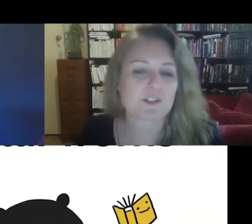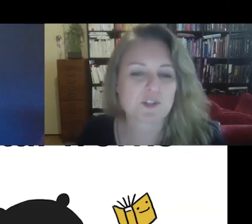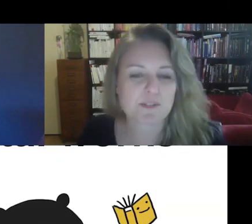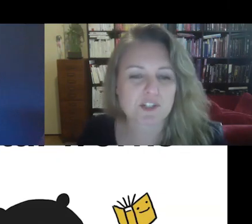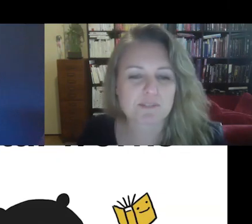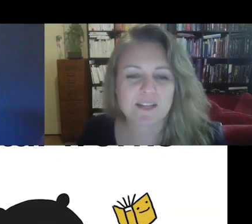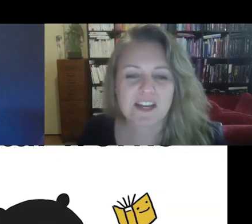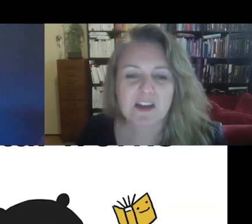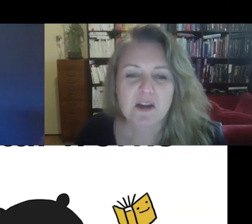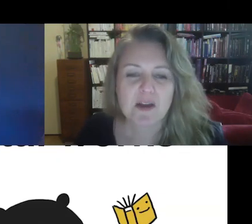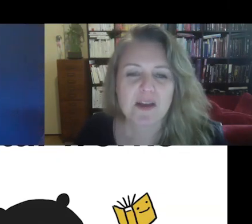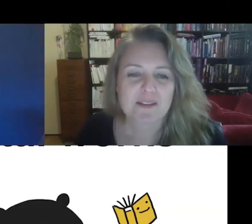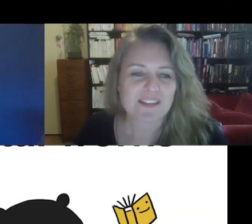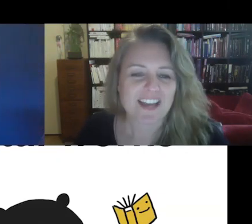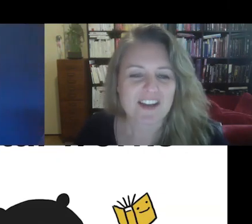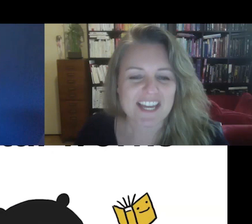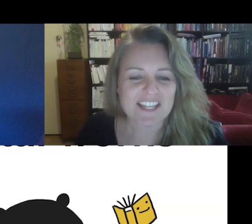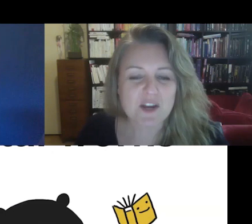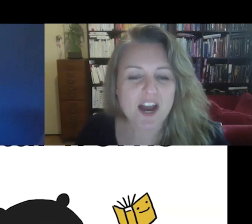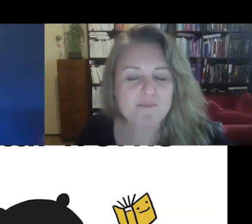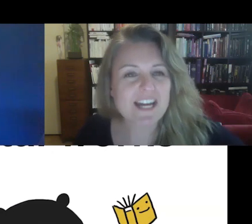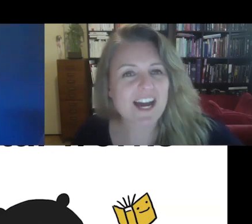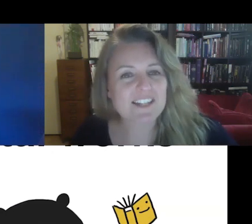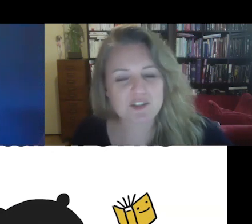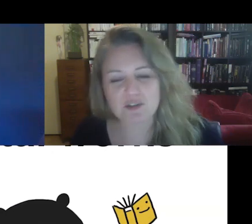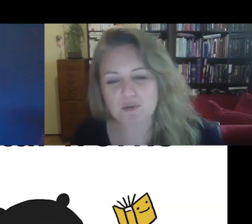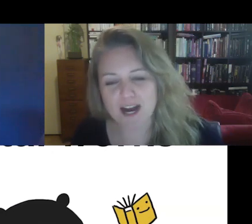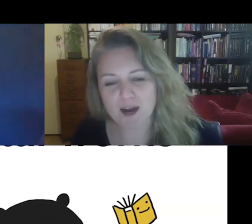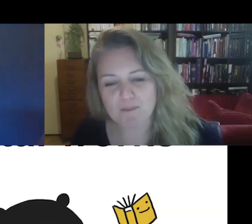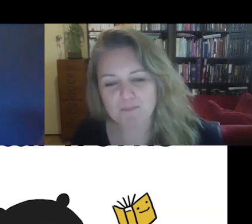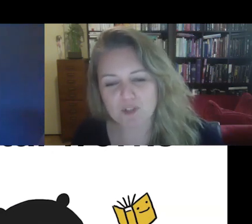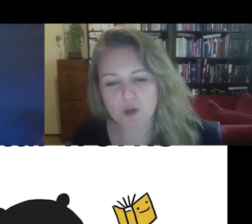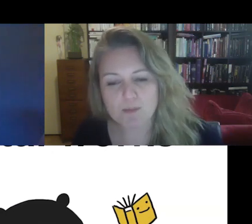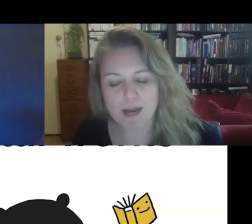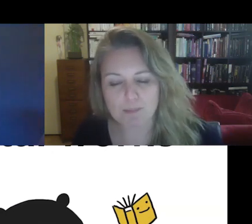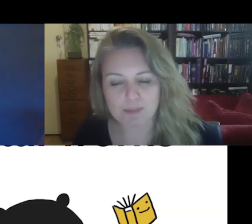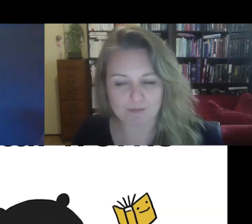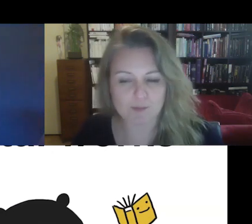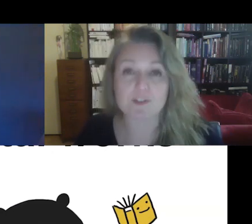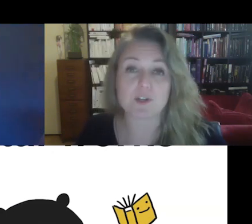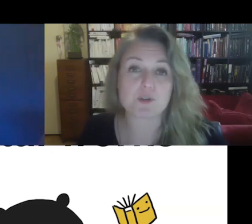OK. So, I have been asked to talk about platforms for digital